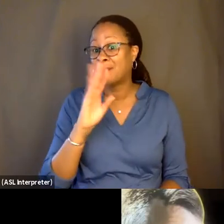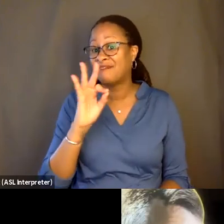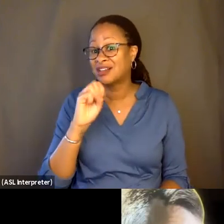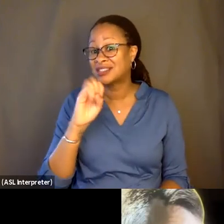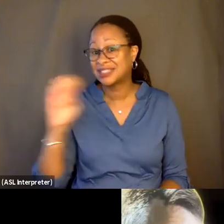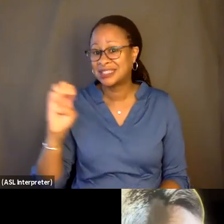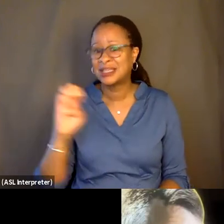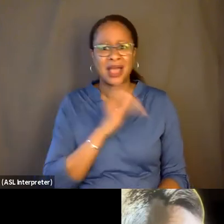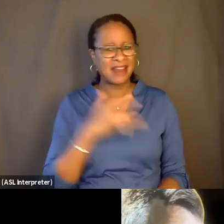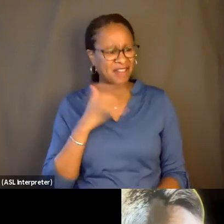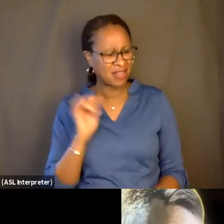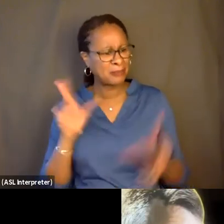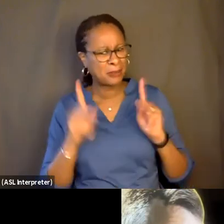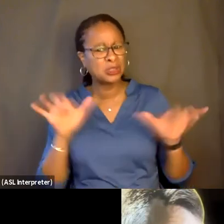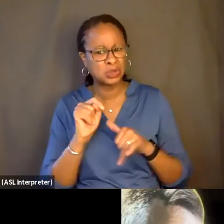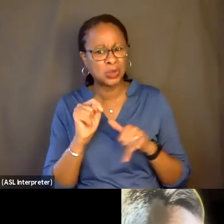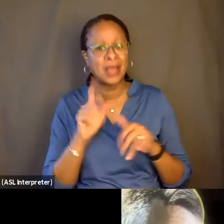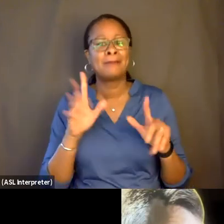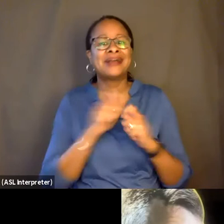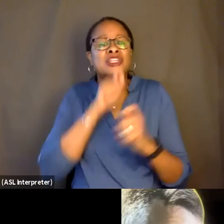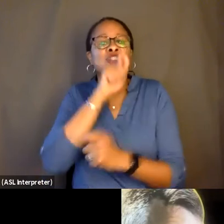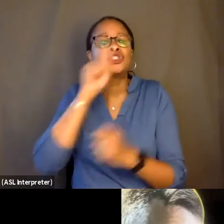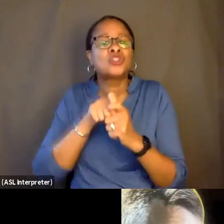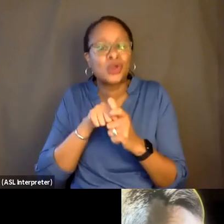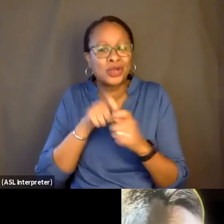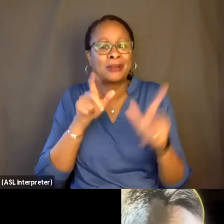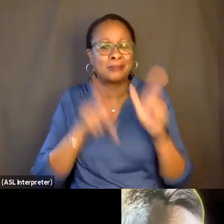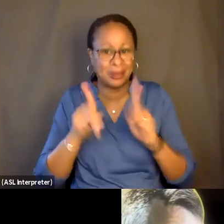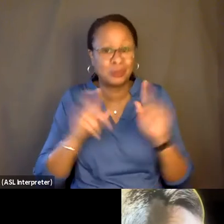But certain people have been doing this in their own way, from their own worlds.